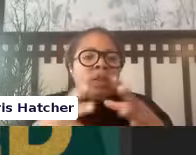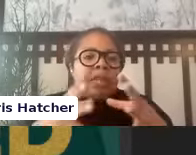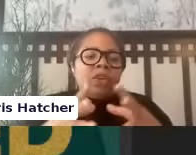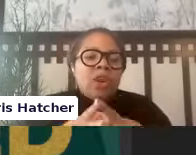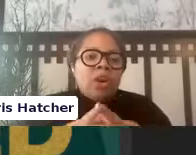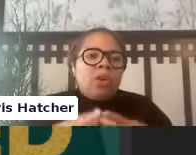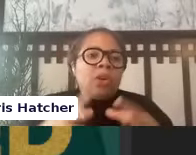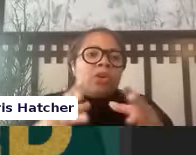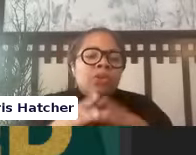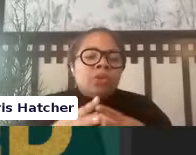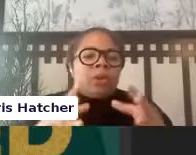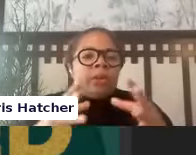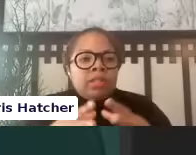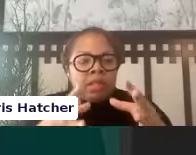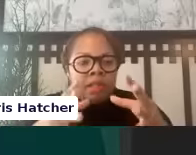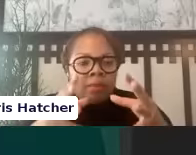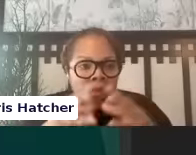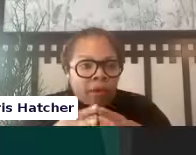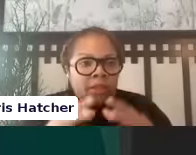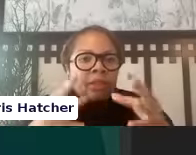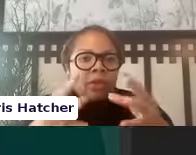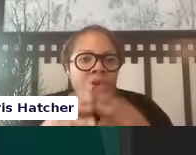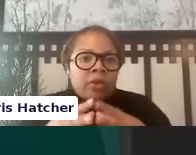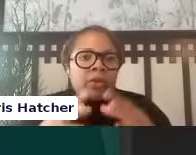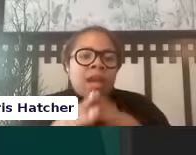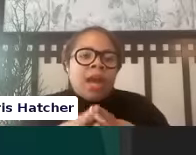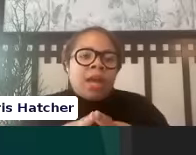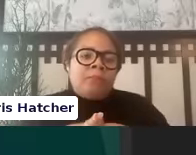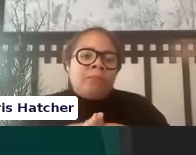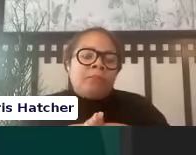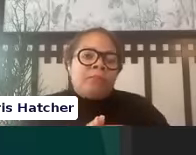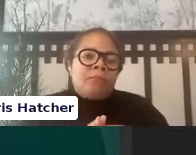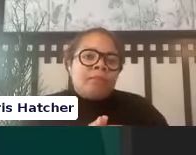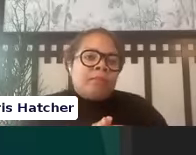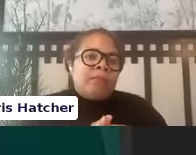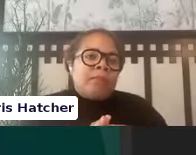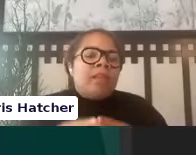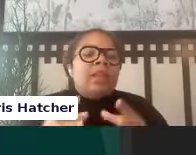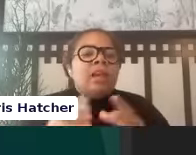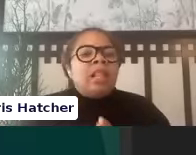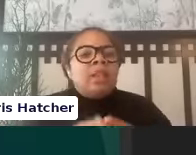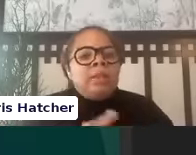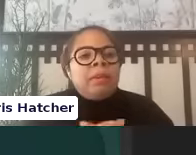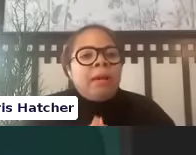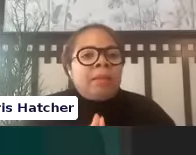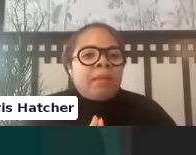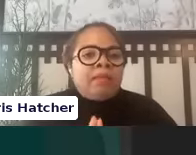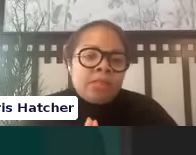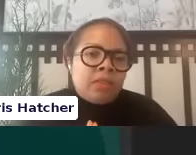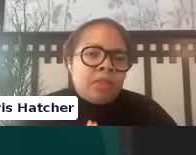what we need to know during this important critical time a little bit about black feminist